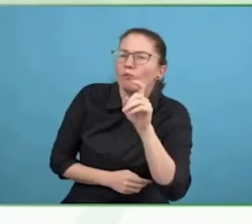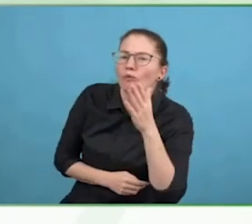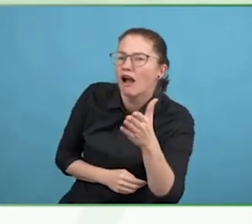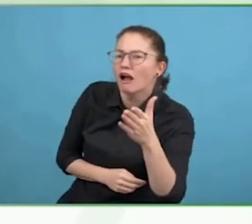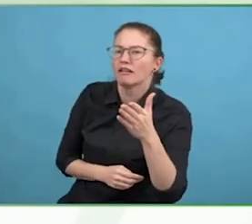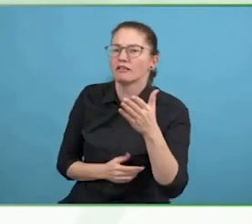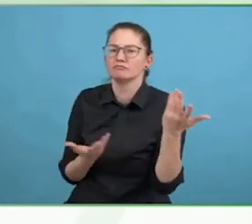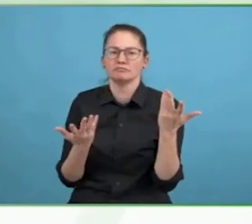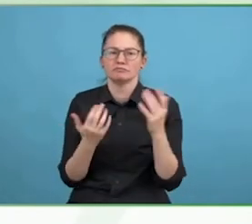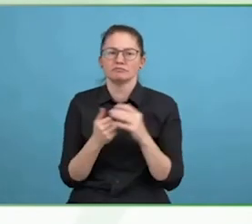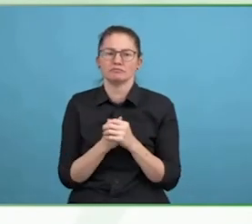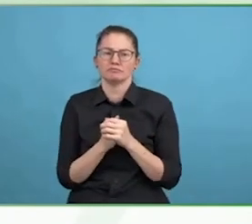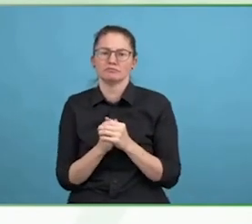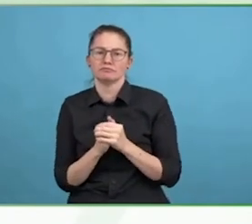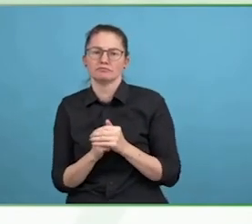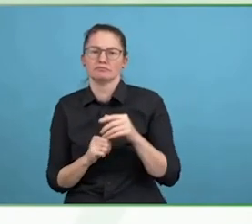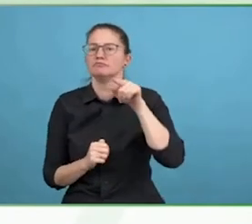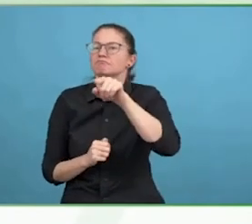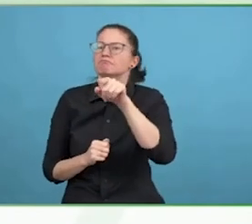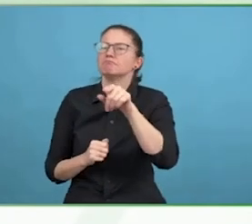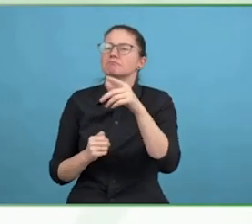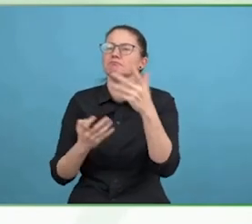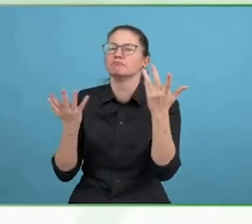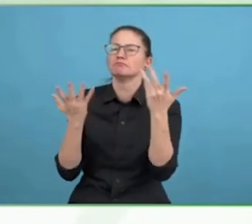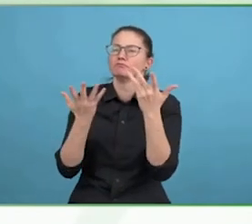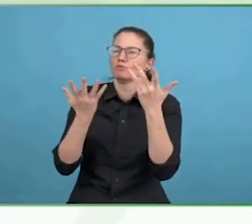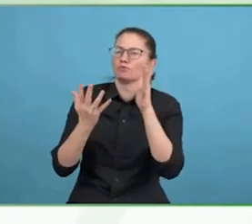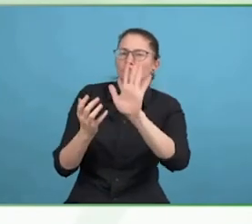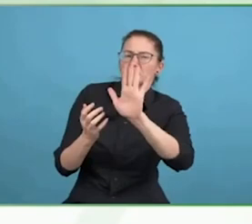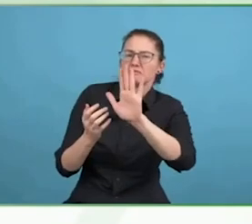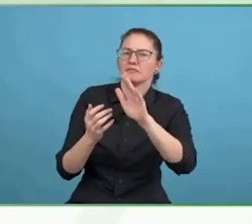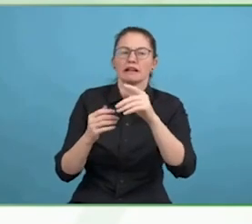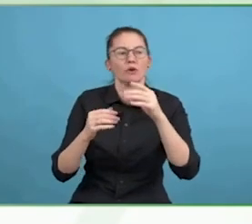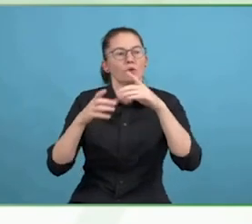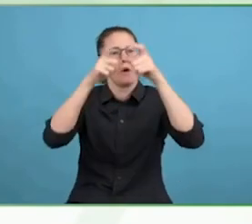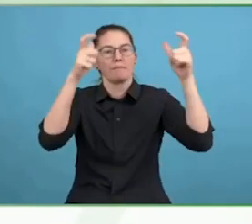Why not use your voice? That is probably a better question.